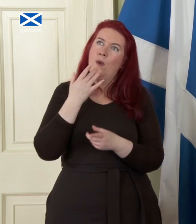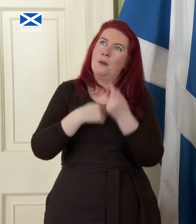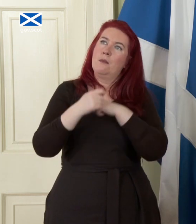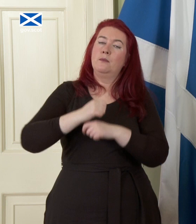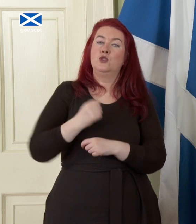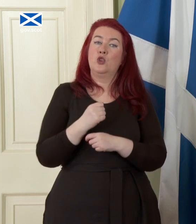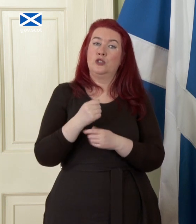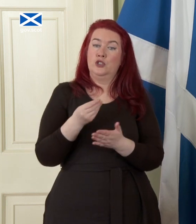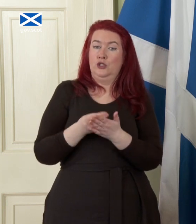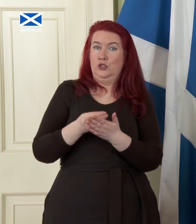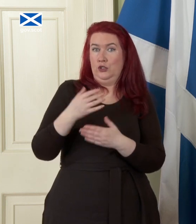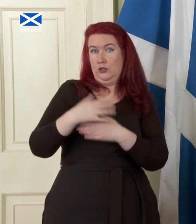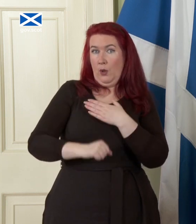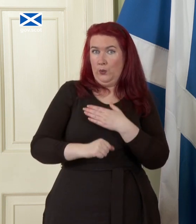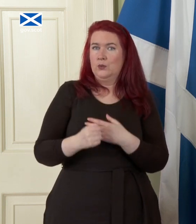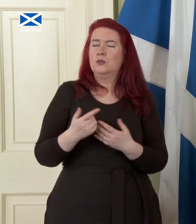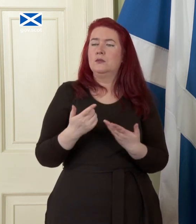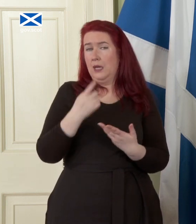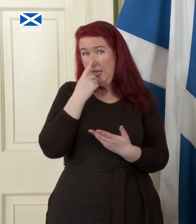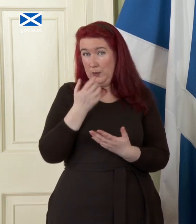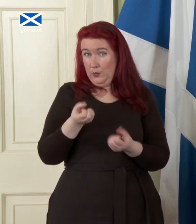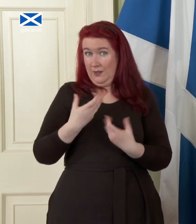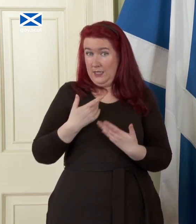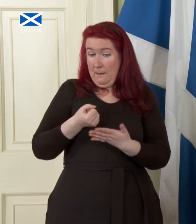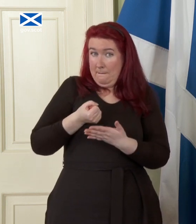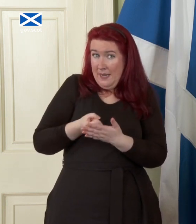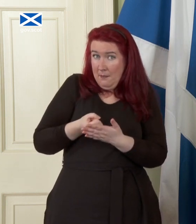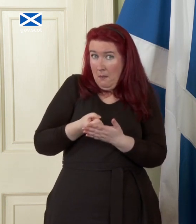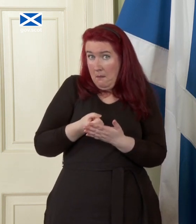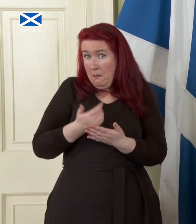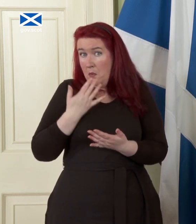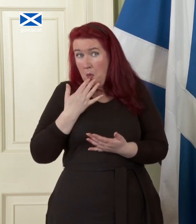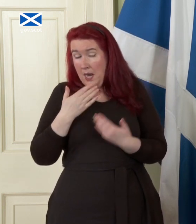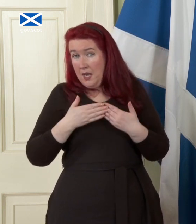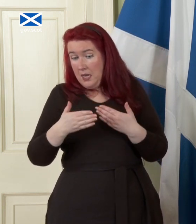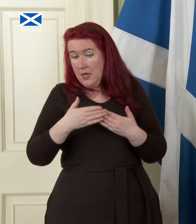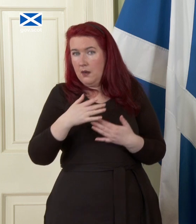might well be able to give us a reasonable minimum estimate given you have a lot of the preconditions